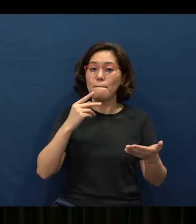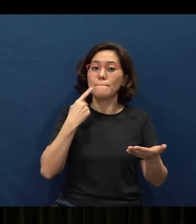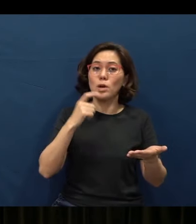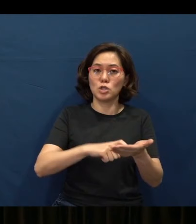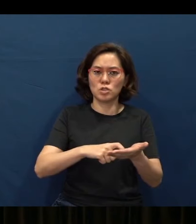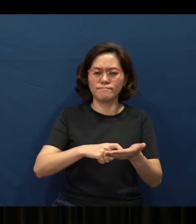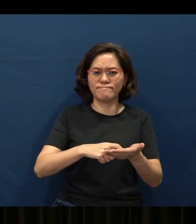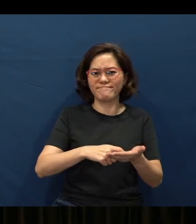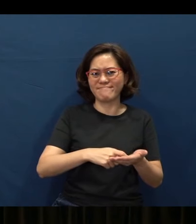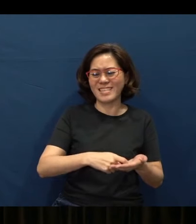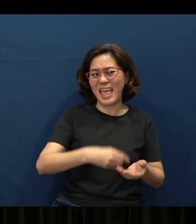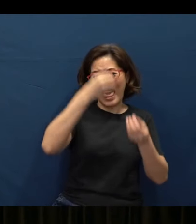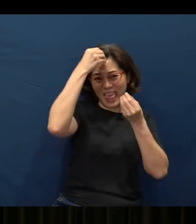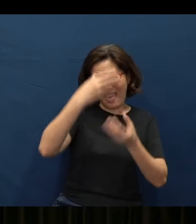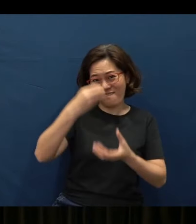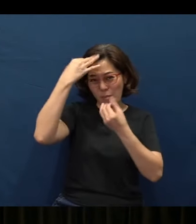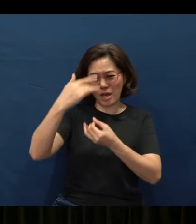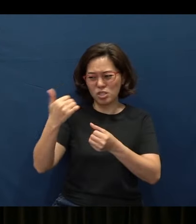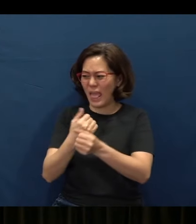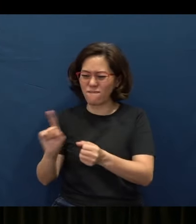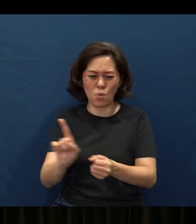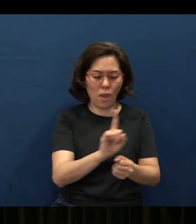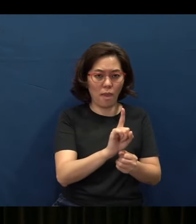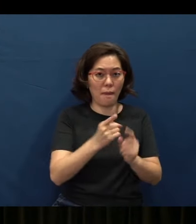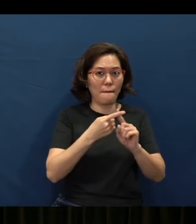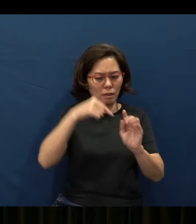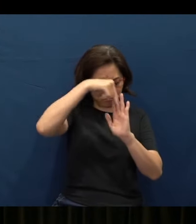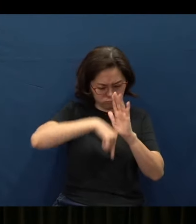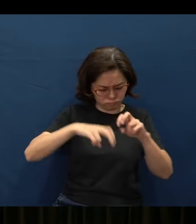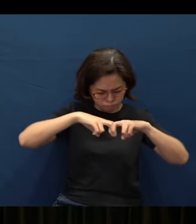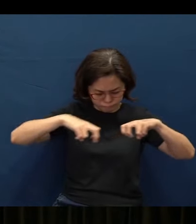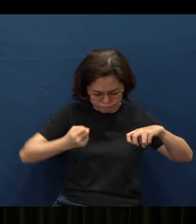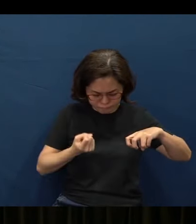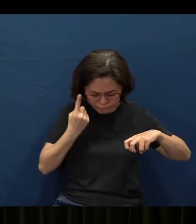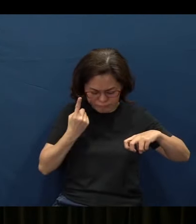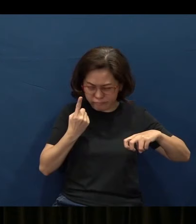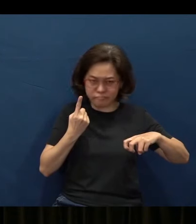“Information is everywhere. Insight is all too rare.